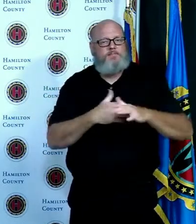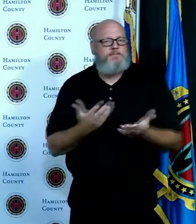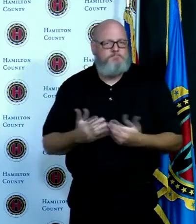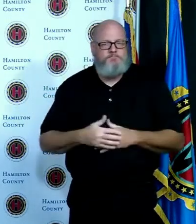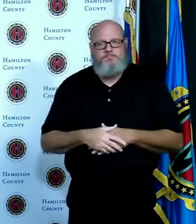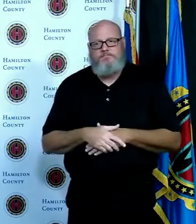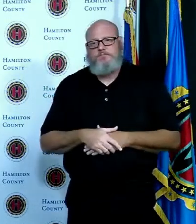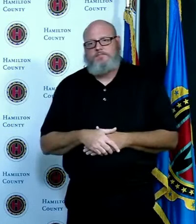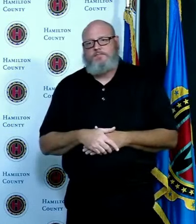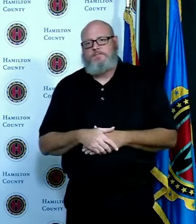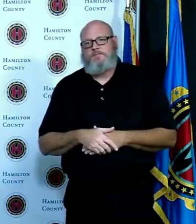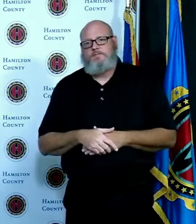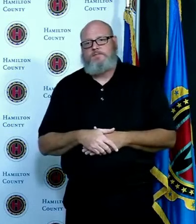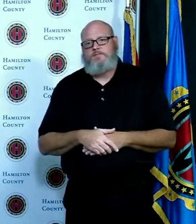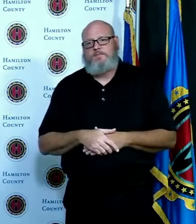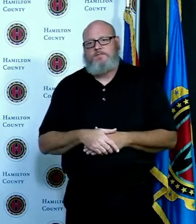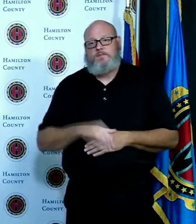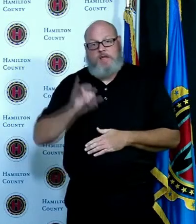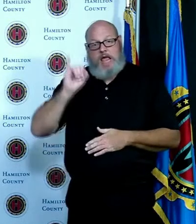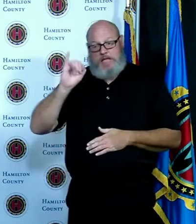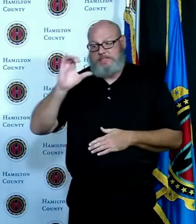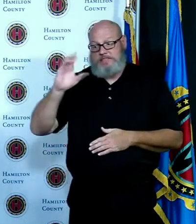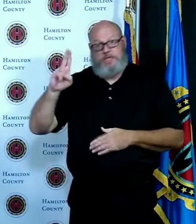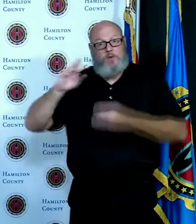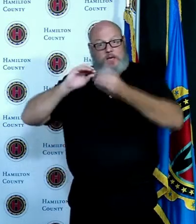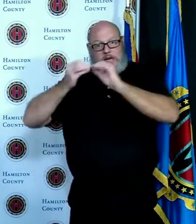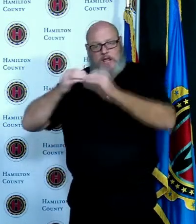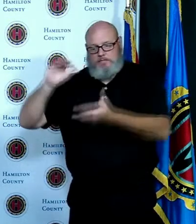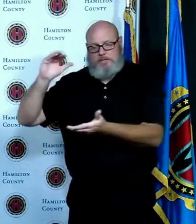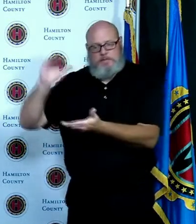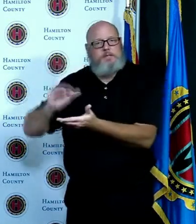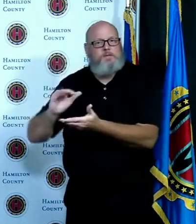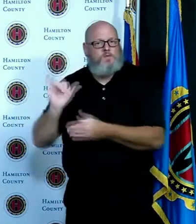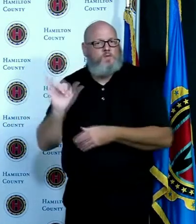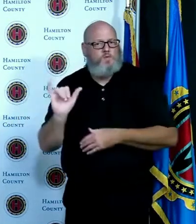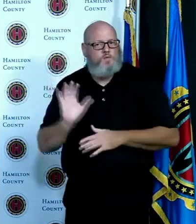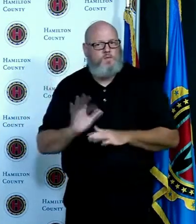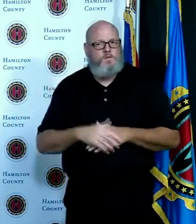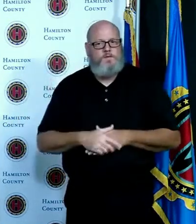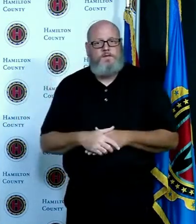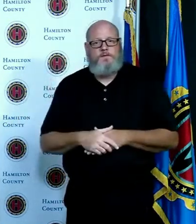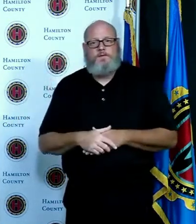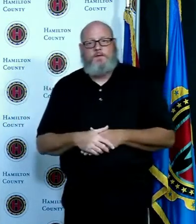the next slide is a new slide that I put together it shows the last 21 days worth of cases you may